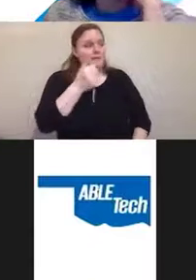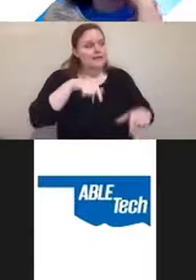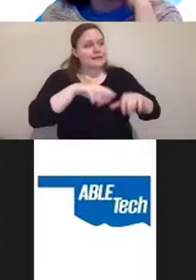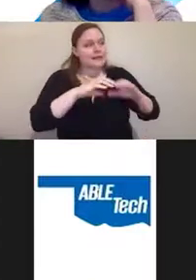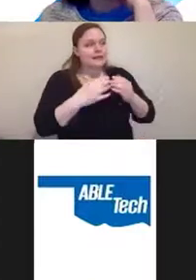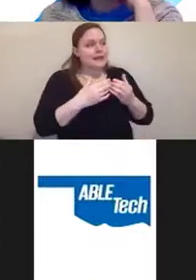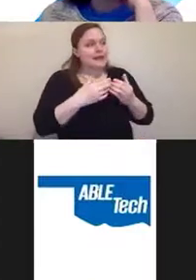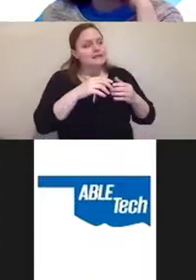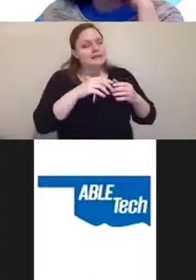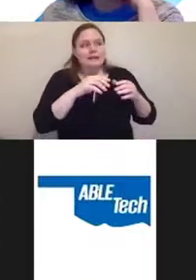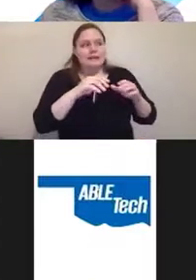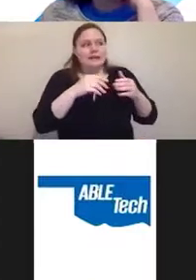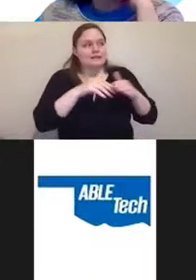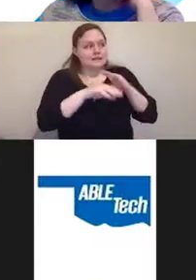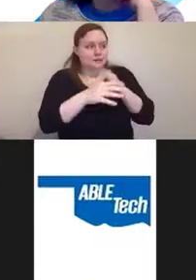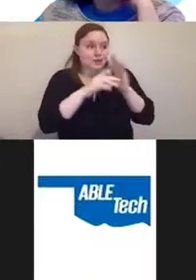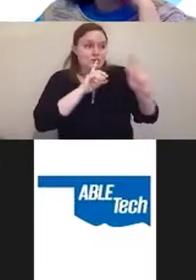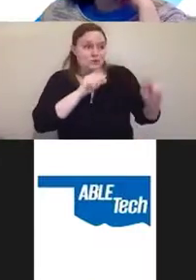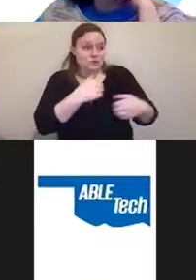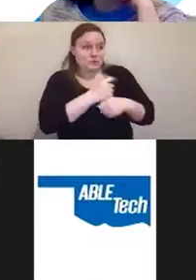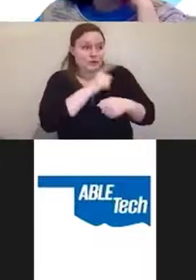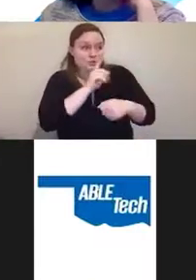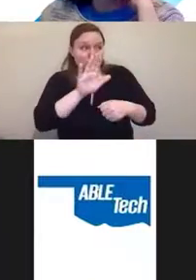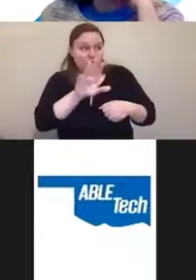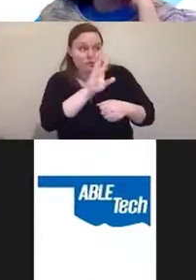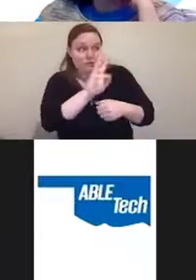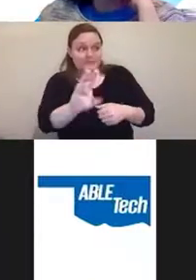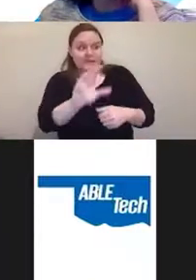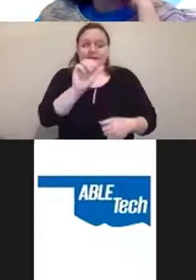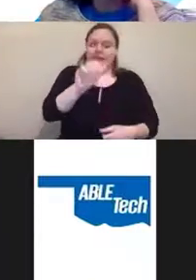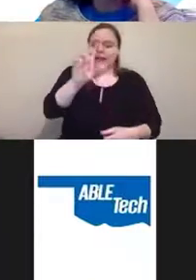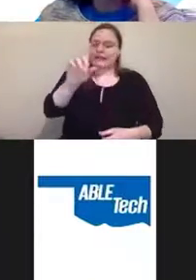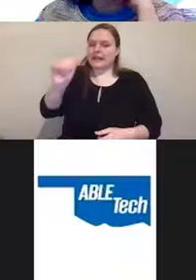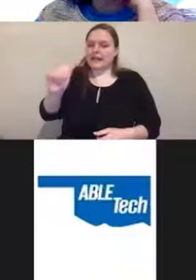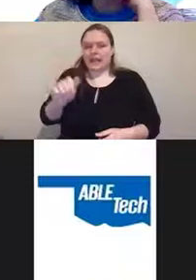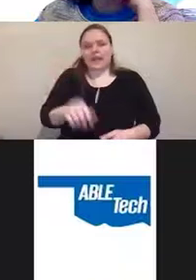to ensure your site is ADA and WCAG 2.1 Compliance.